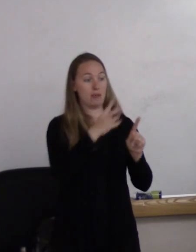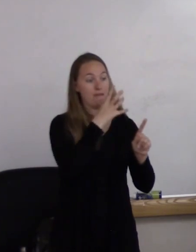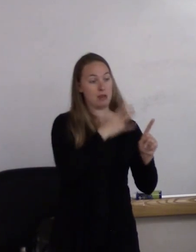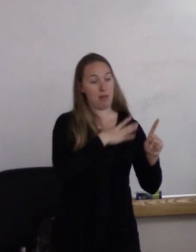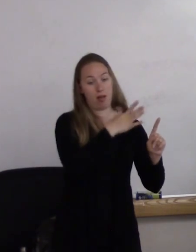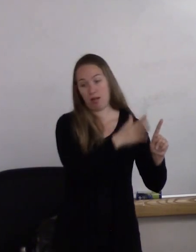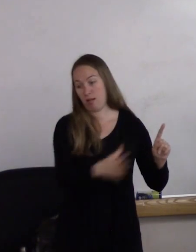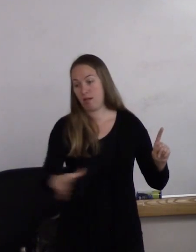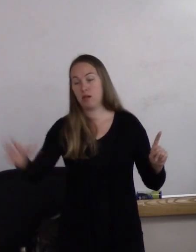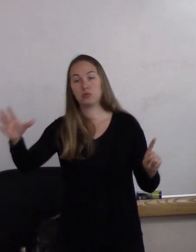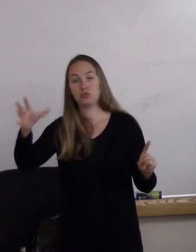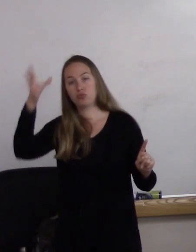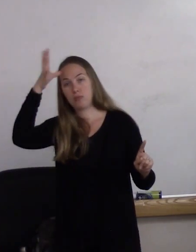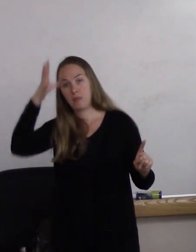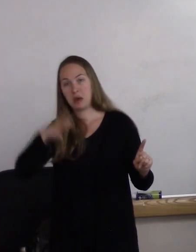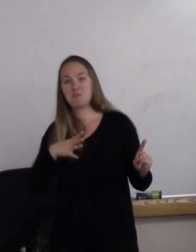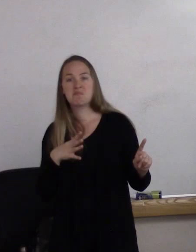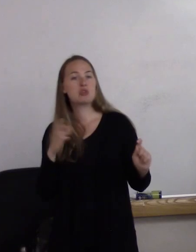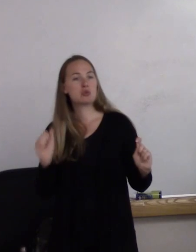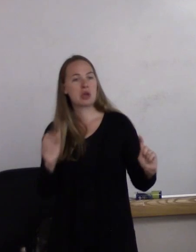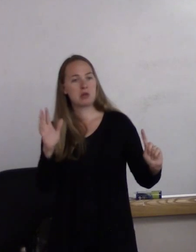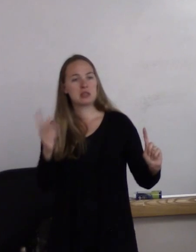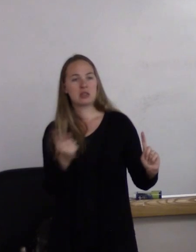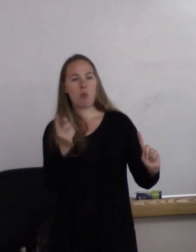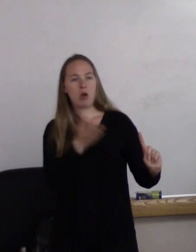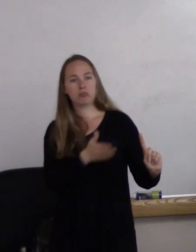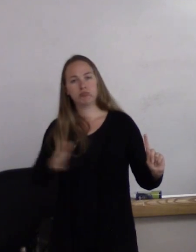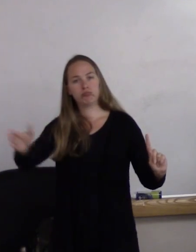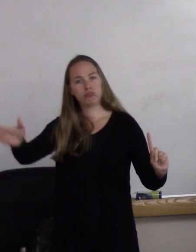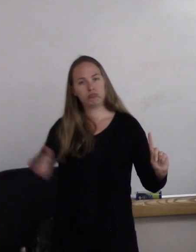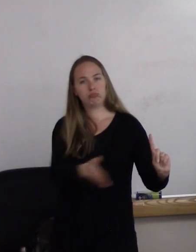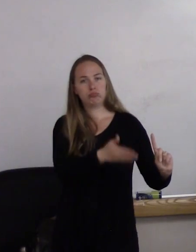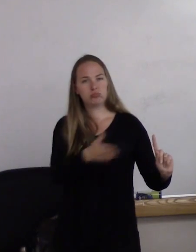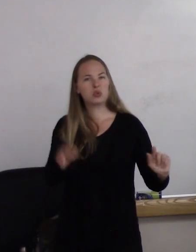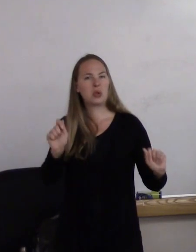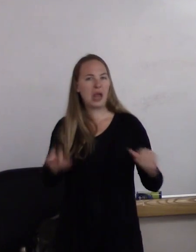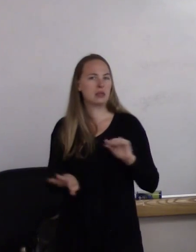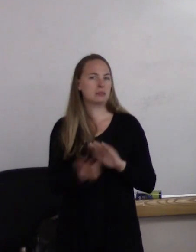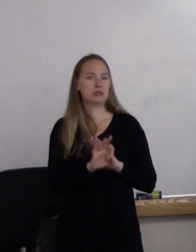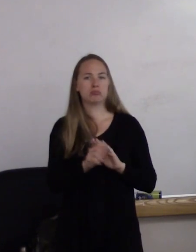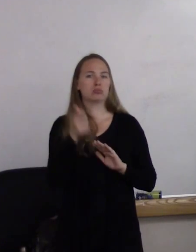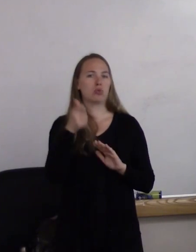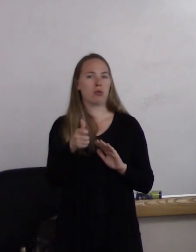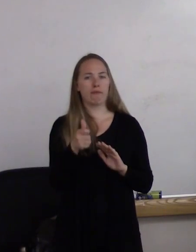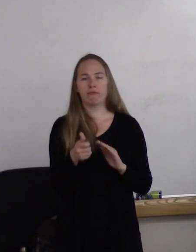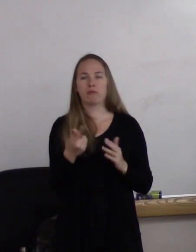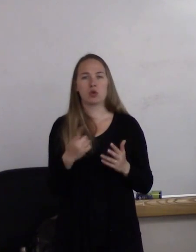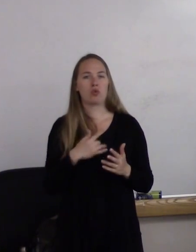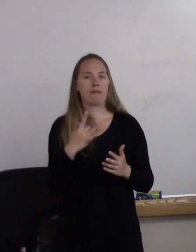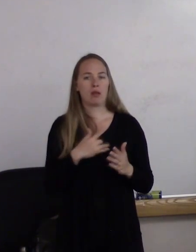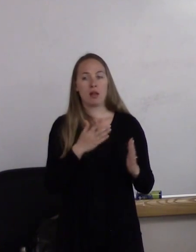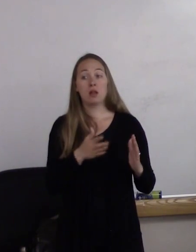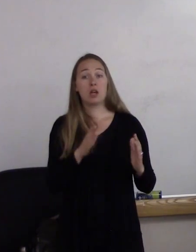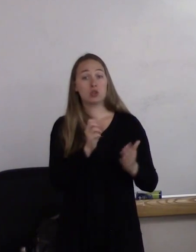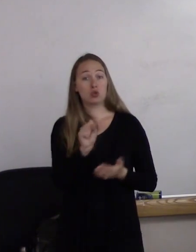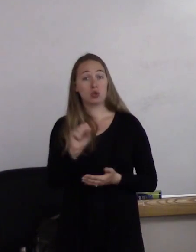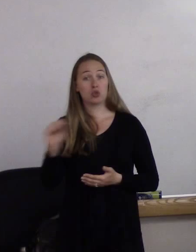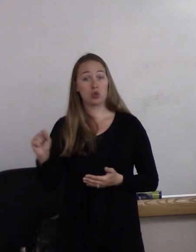And you can fall somewhere on that continuum. You can sort of select yourself, and in social services we like to diagnose people